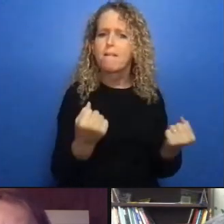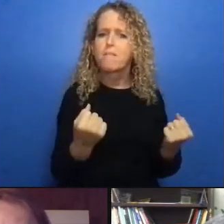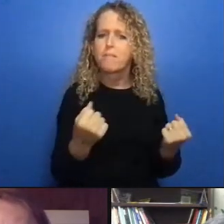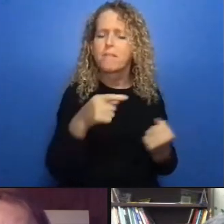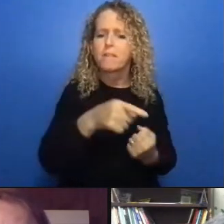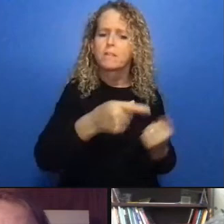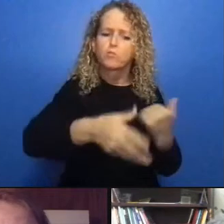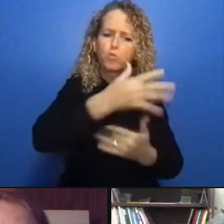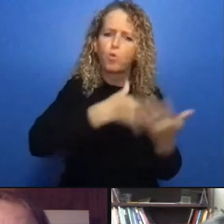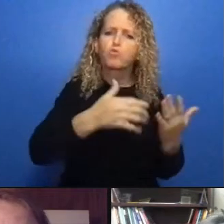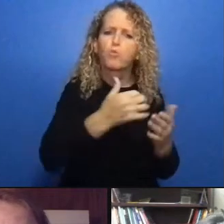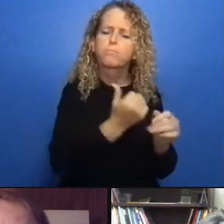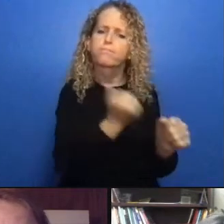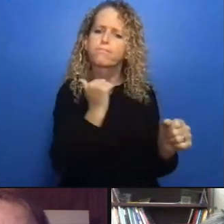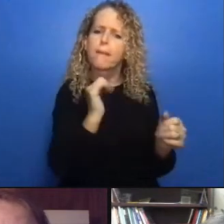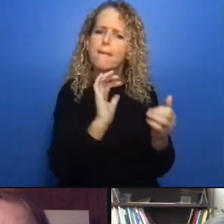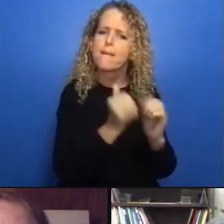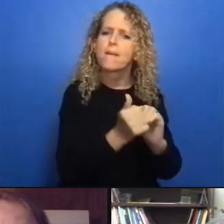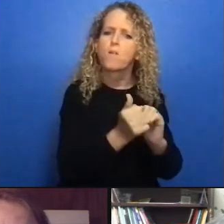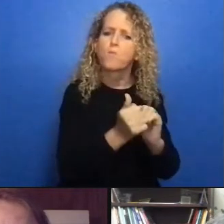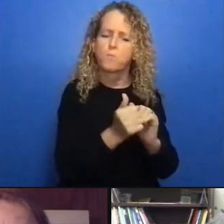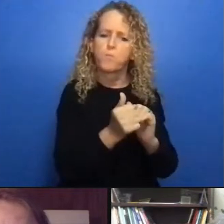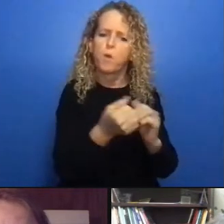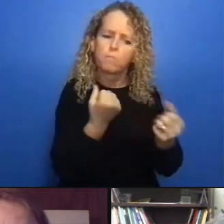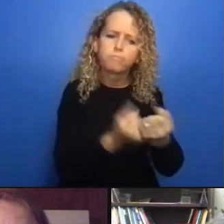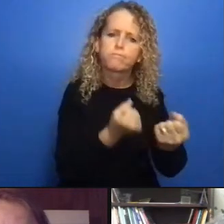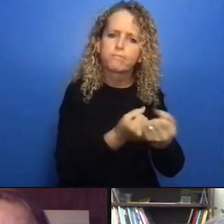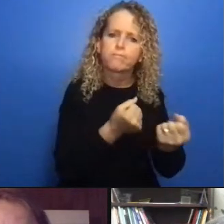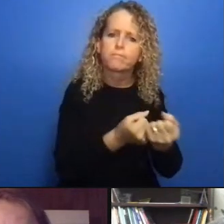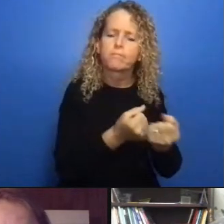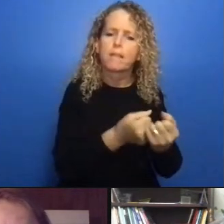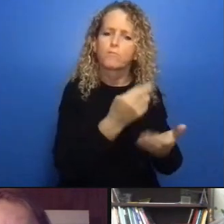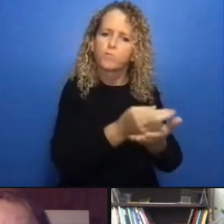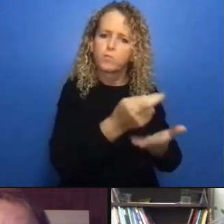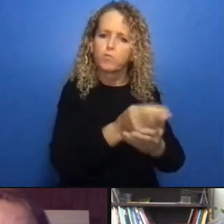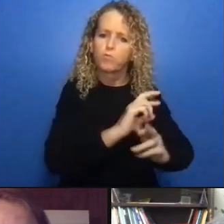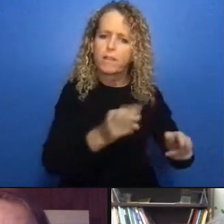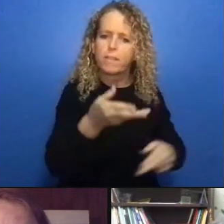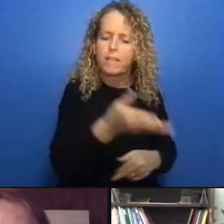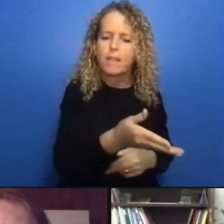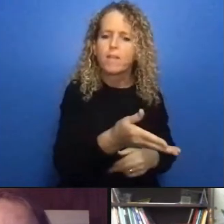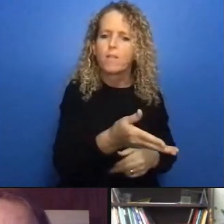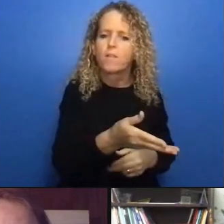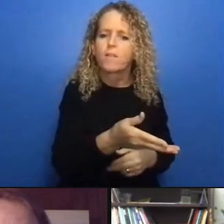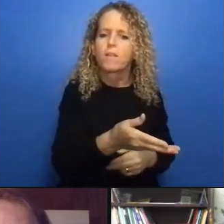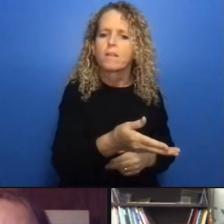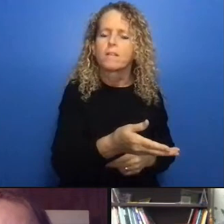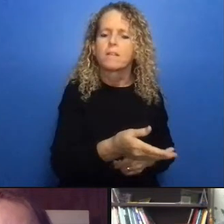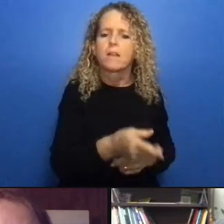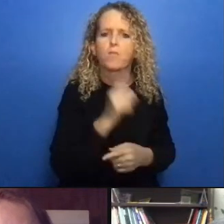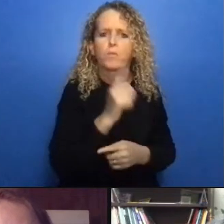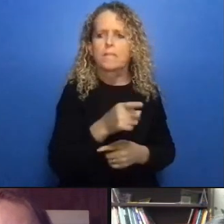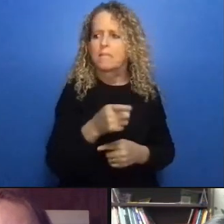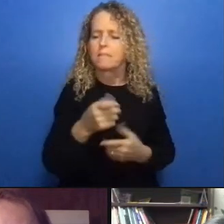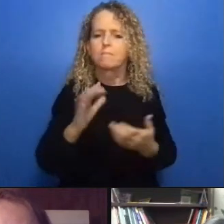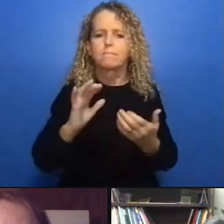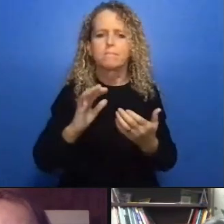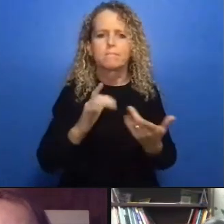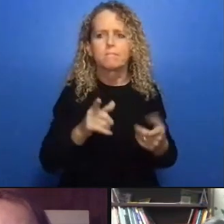heard this all through the pandemic the jails do not want people inside it puts them at risk